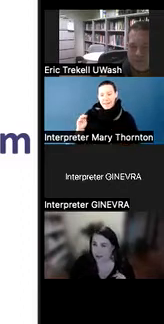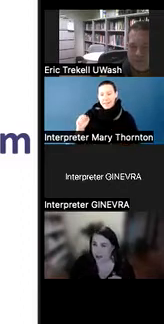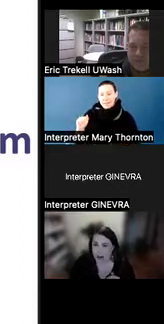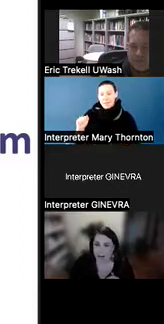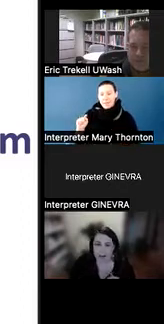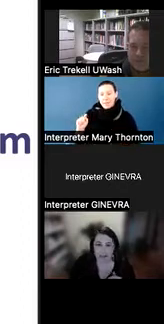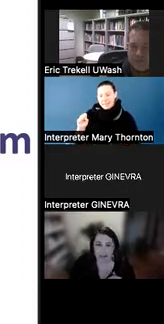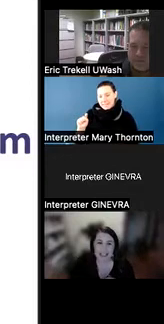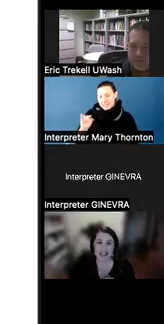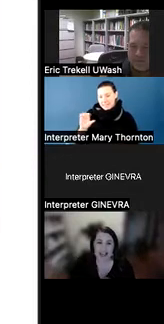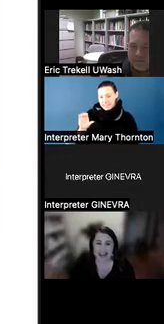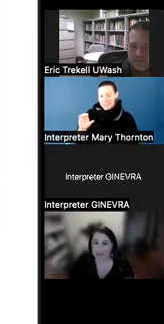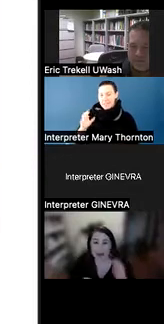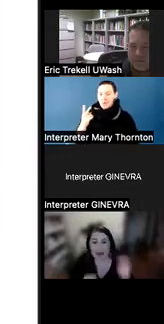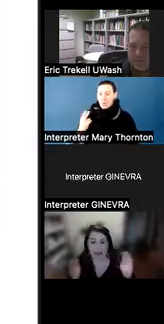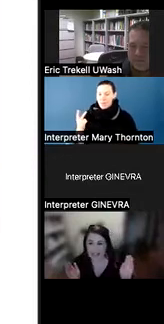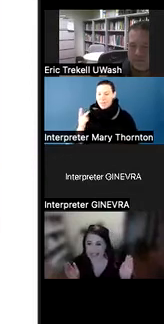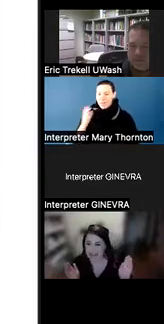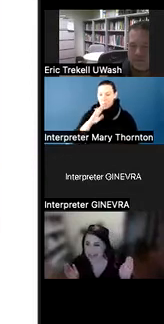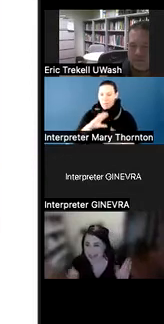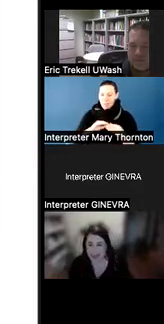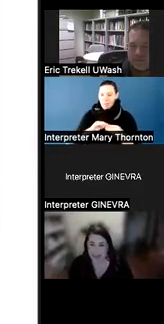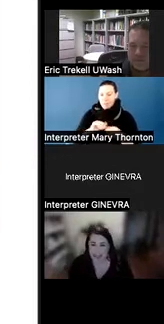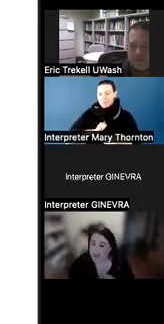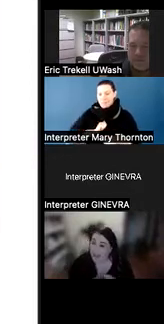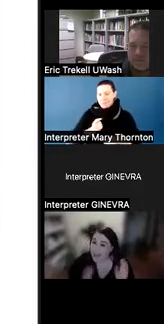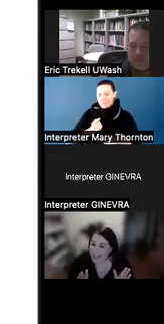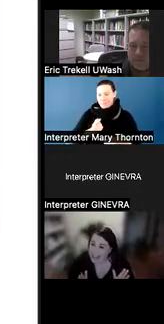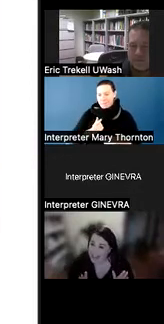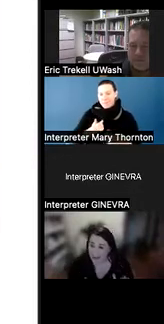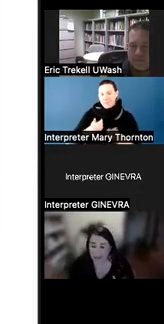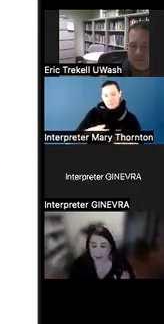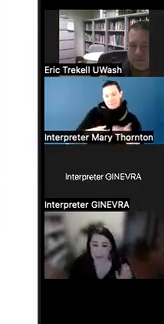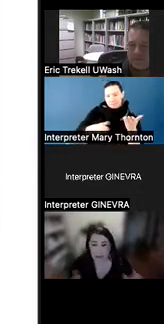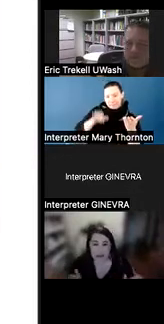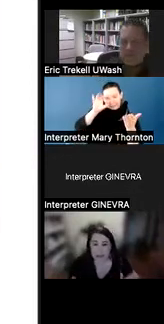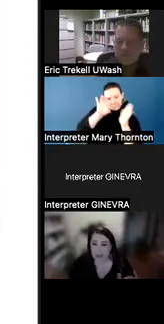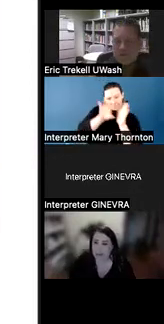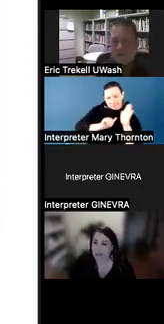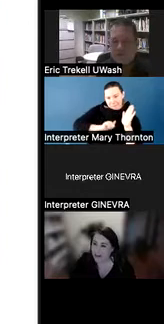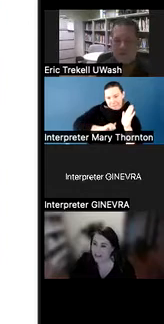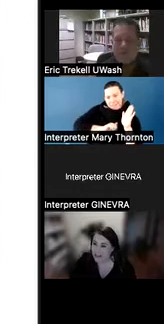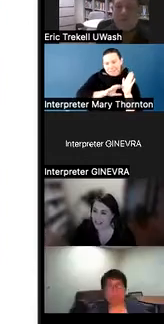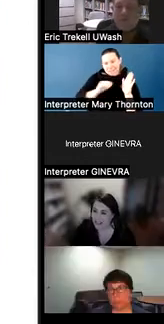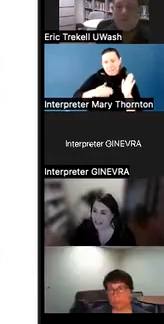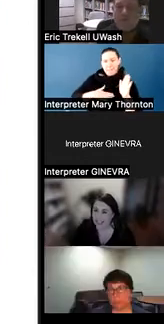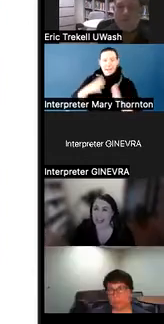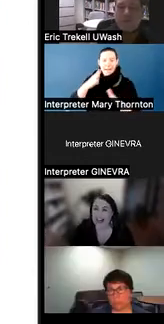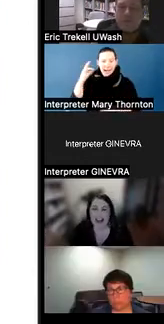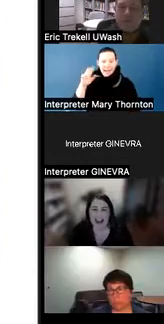about our backgrounds. This is me, Kathryn, and my cat Zoe who may or may not make an appearance today.